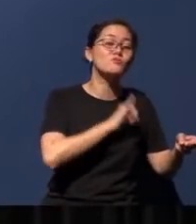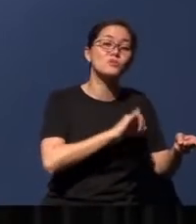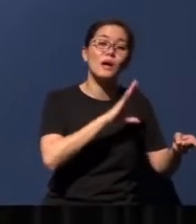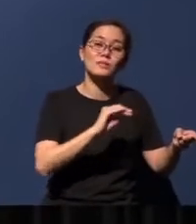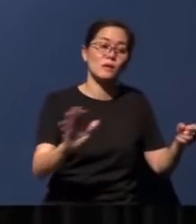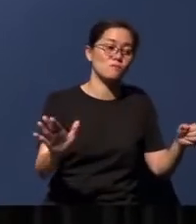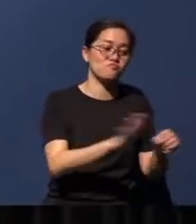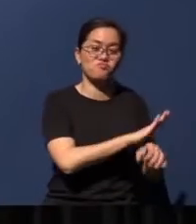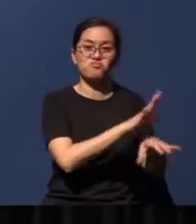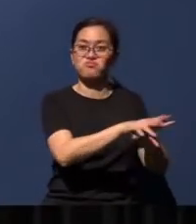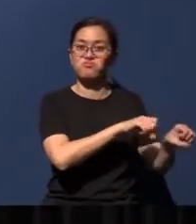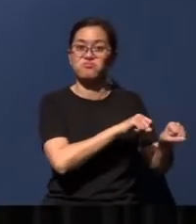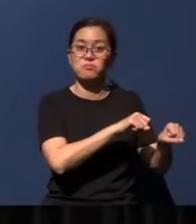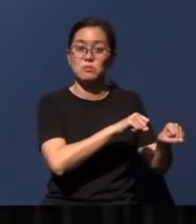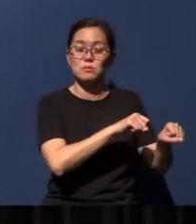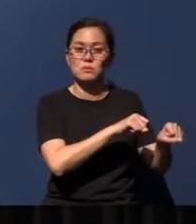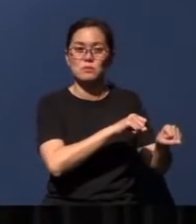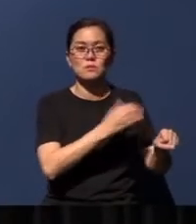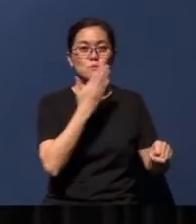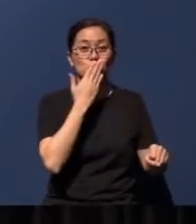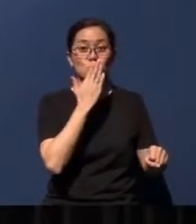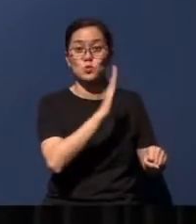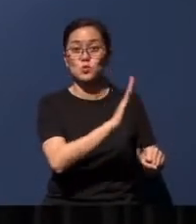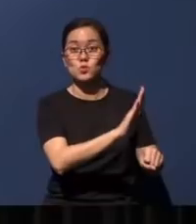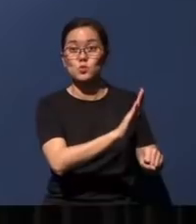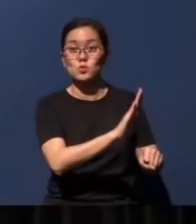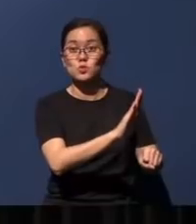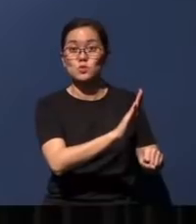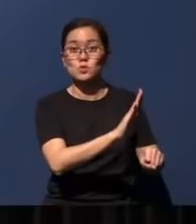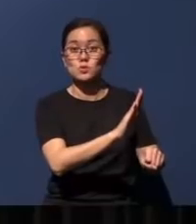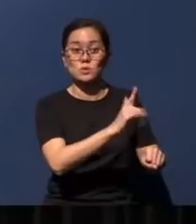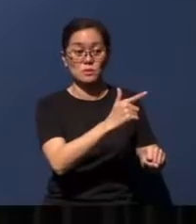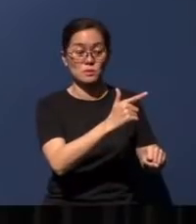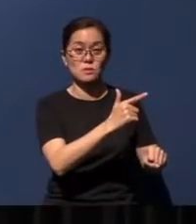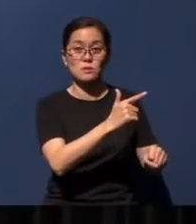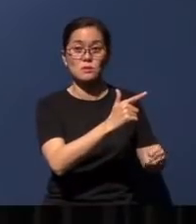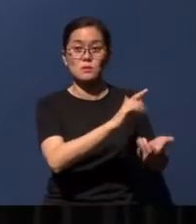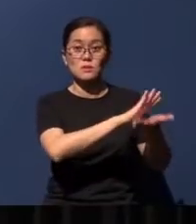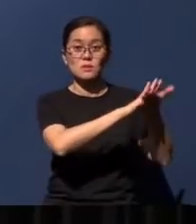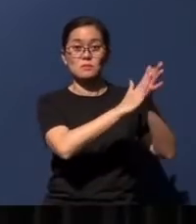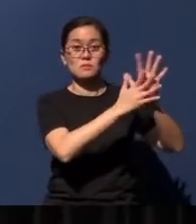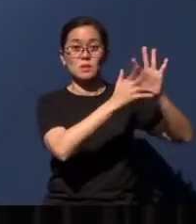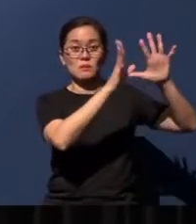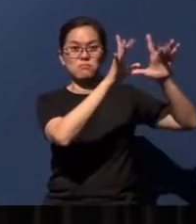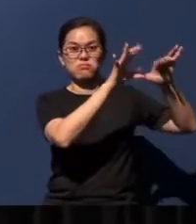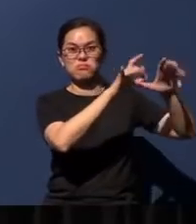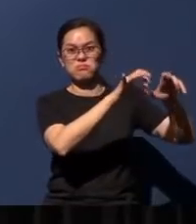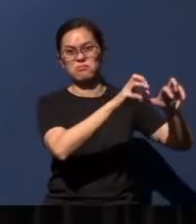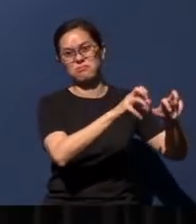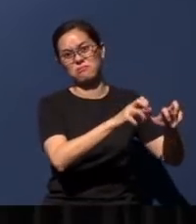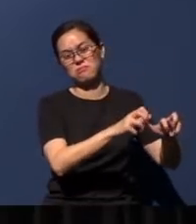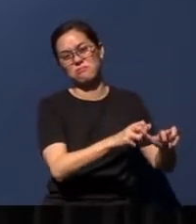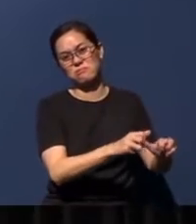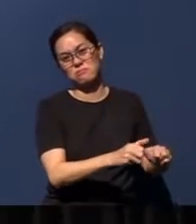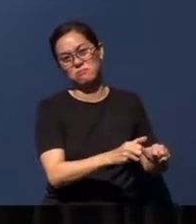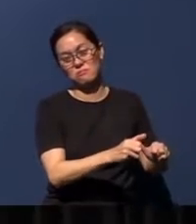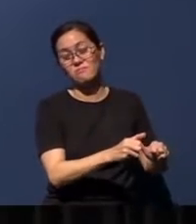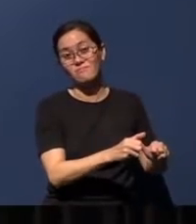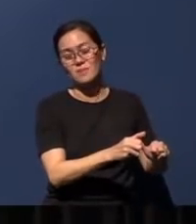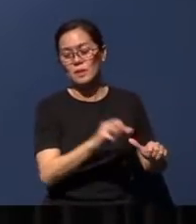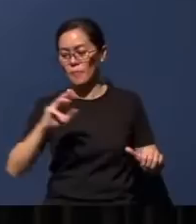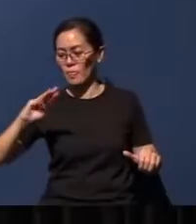destroy it. Jerusalem would be reduced to a heap in the not so distant future. Micah had seen all